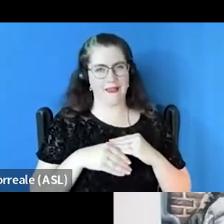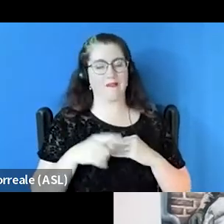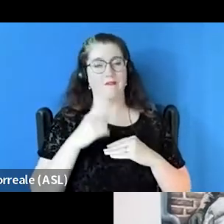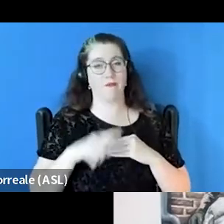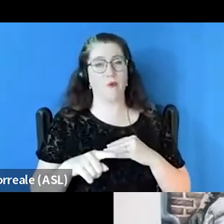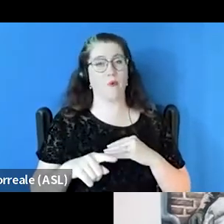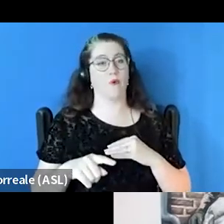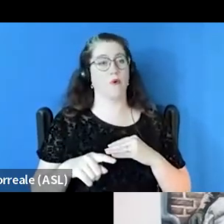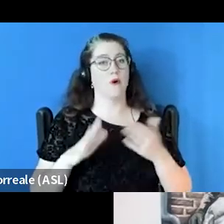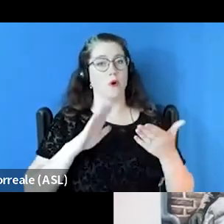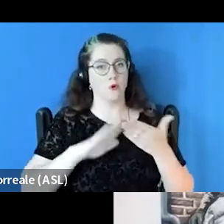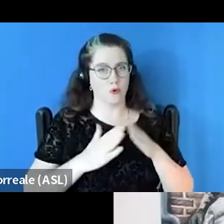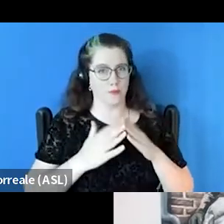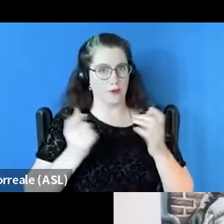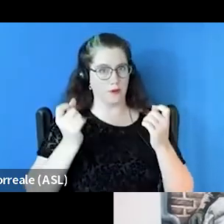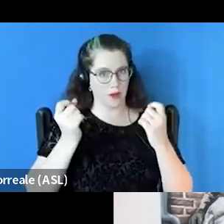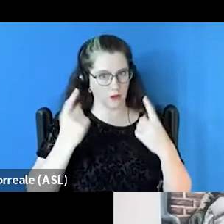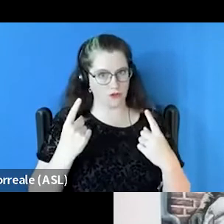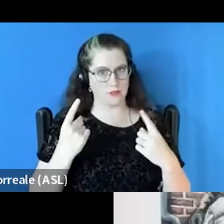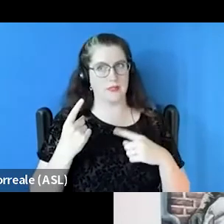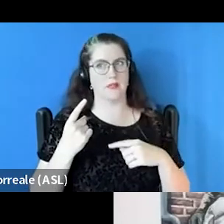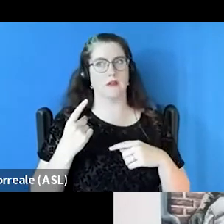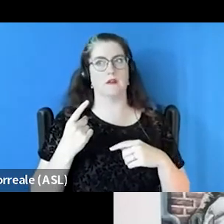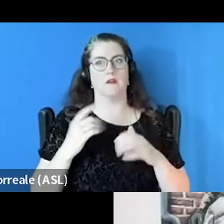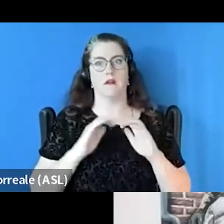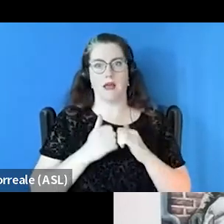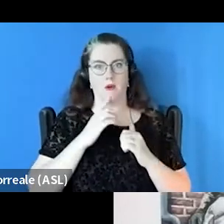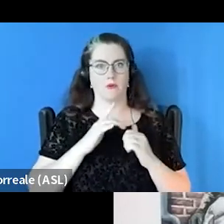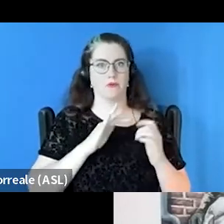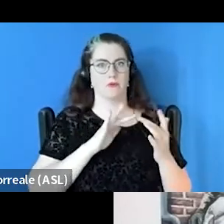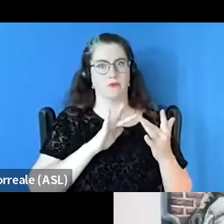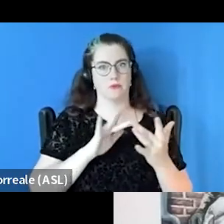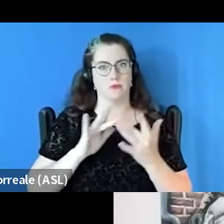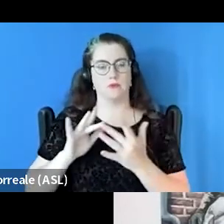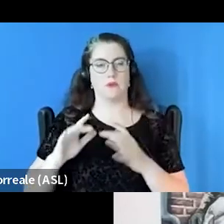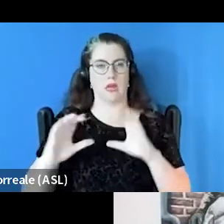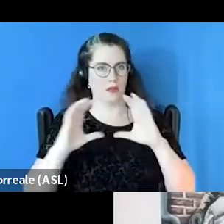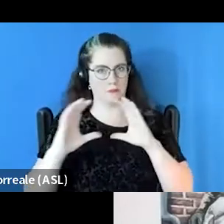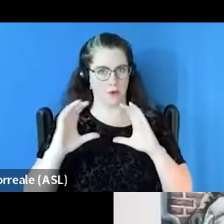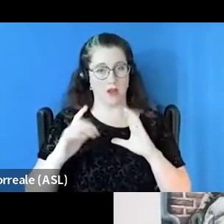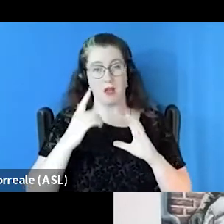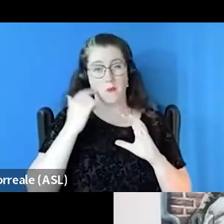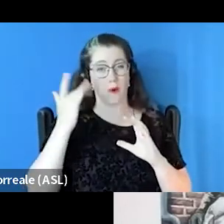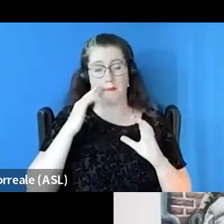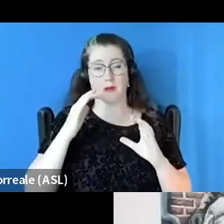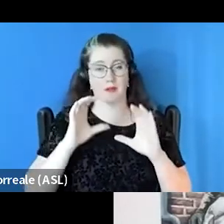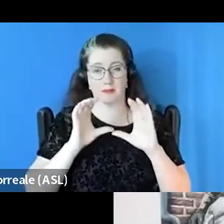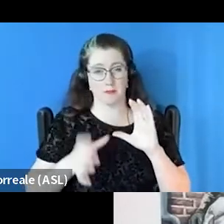it's really important to build communities and communication because the miscommunication leads to a lot of gaps